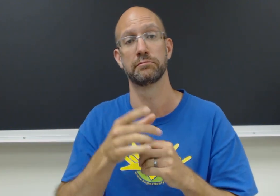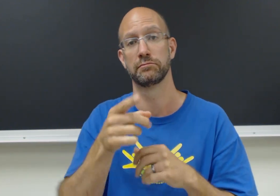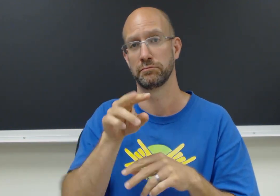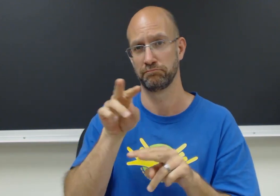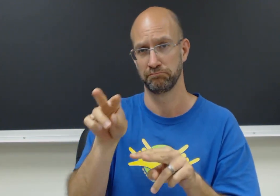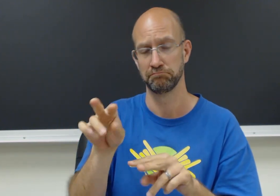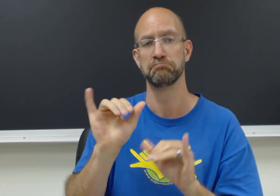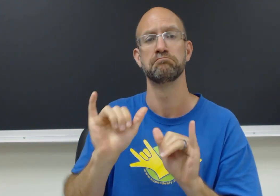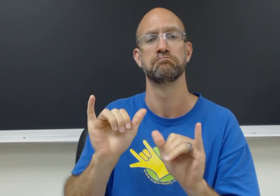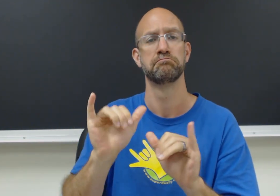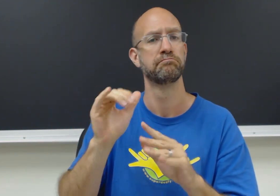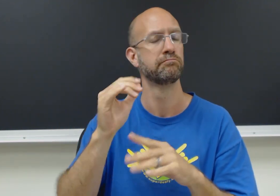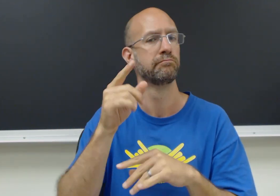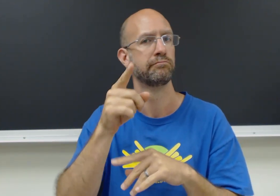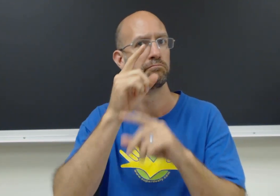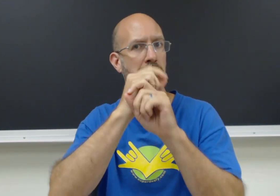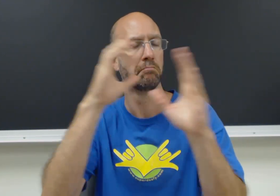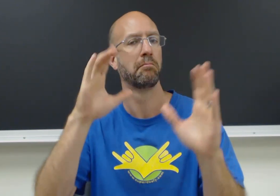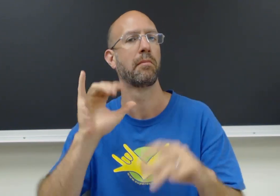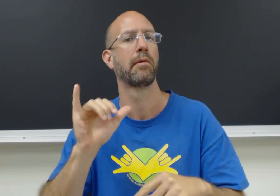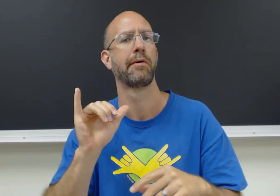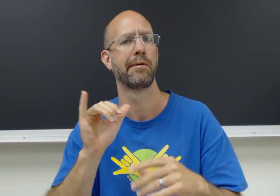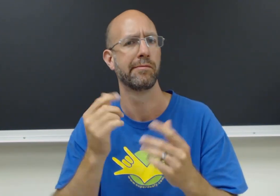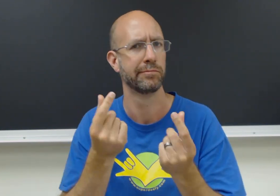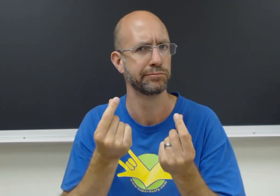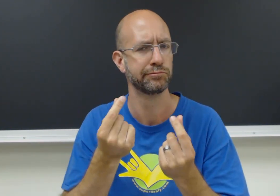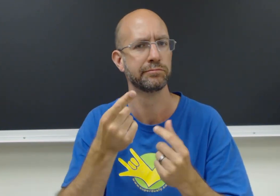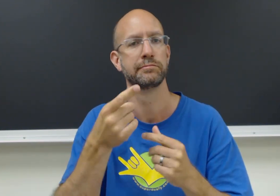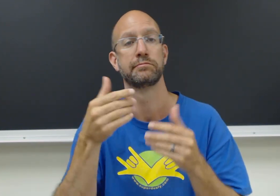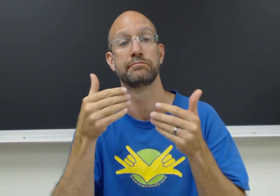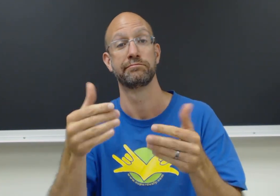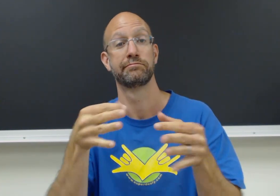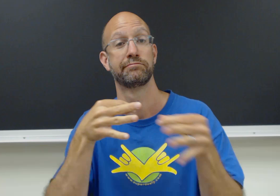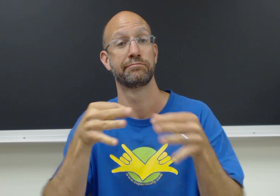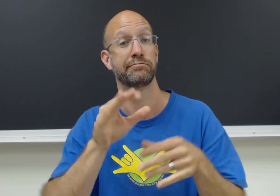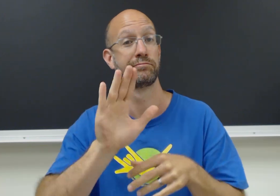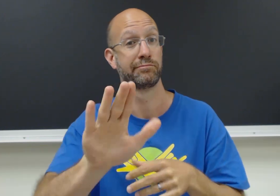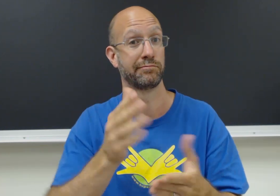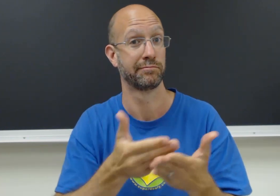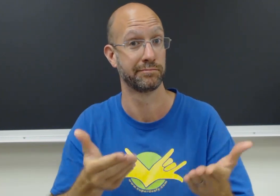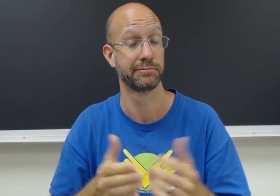After you watch these, you will have a better picture of what to do when describing your object.